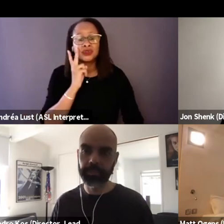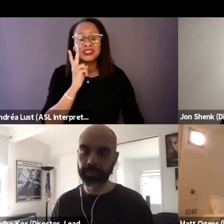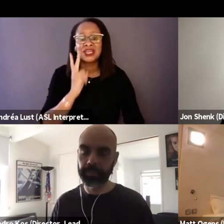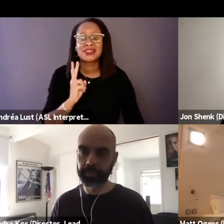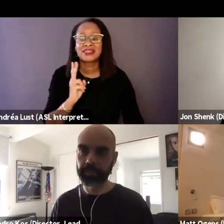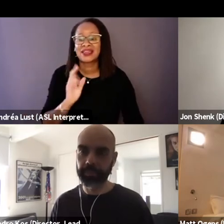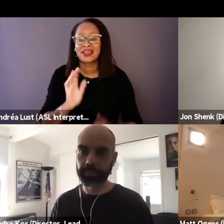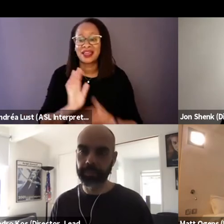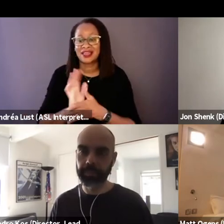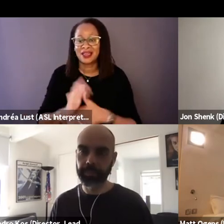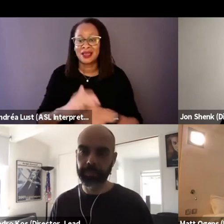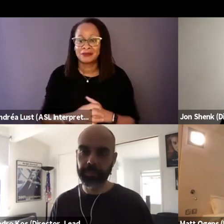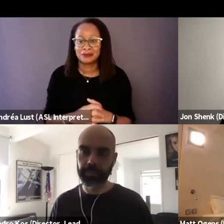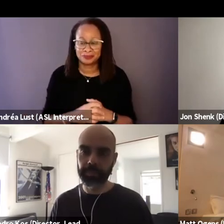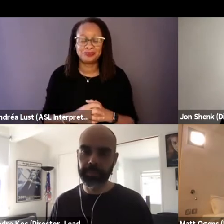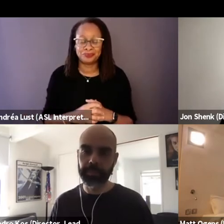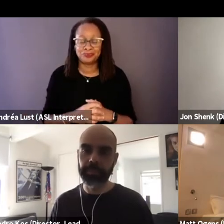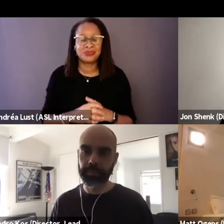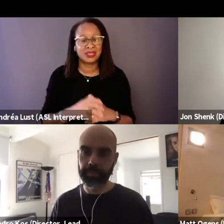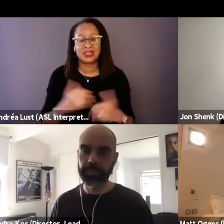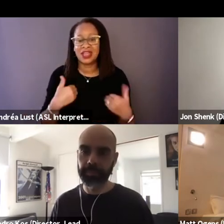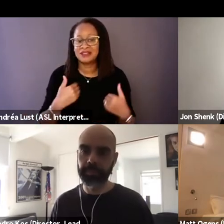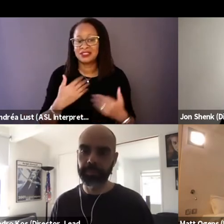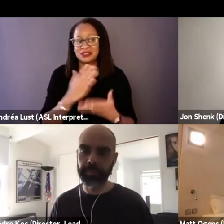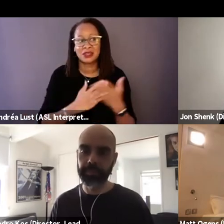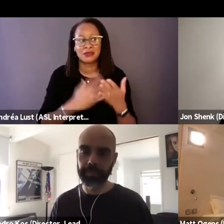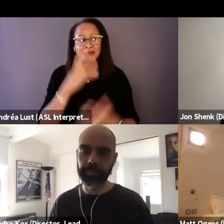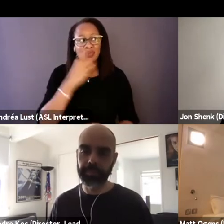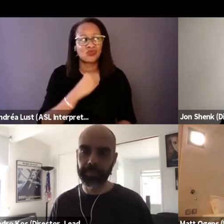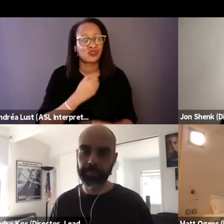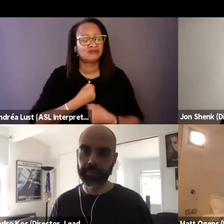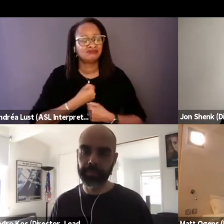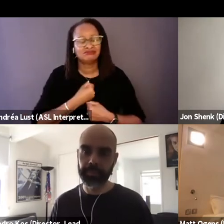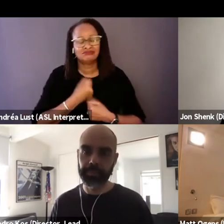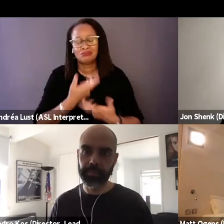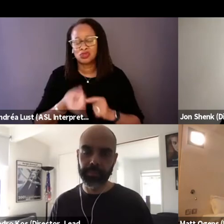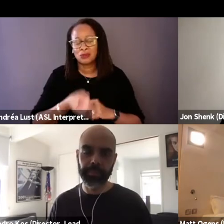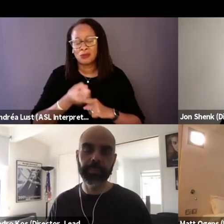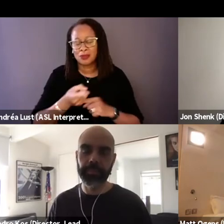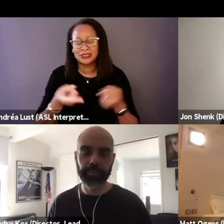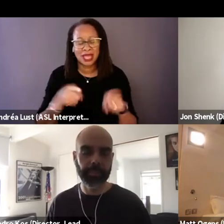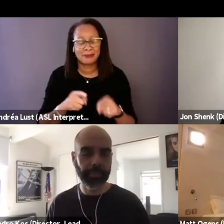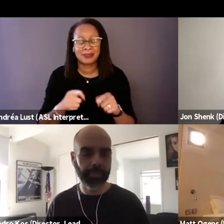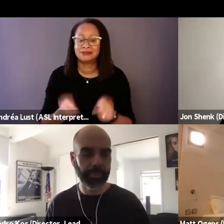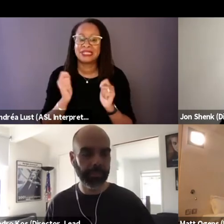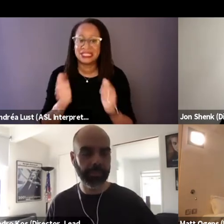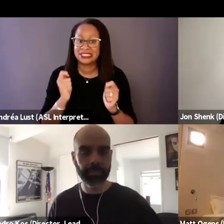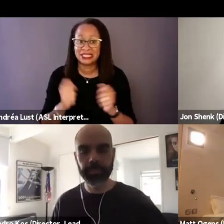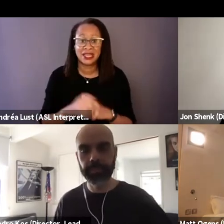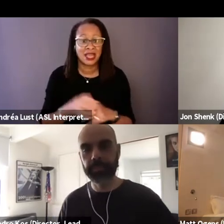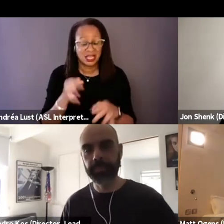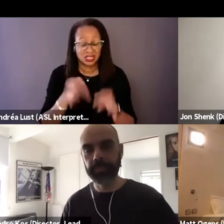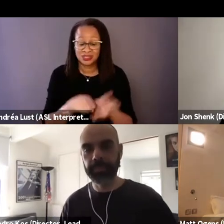and there's just some beautiful, emotional moments that happen instantly. Like as soon as they ask the question, for example,